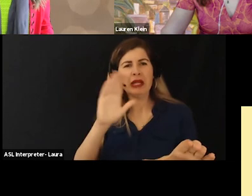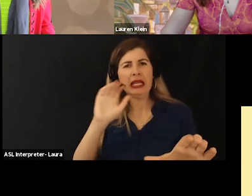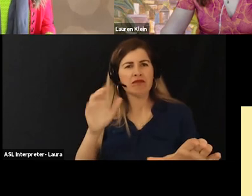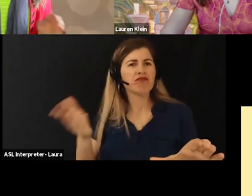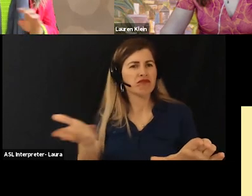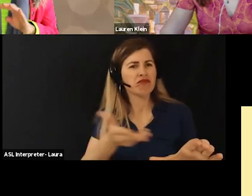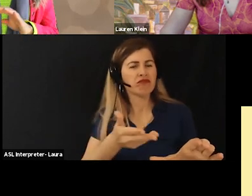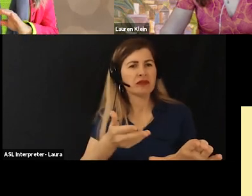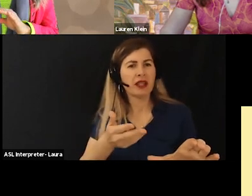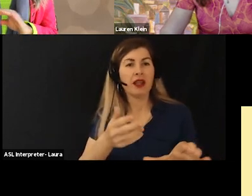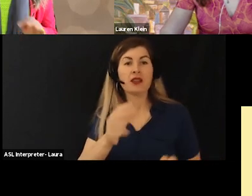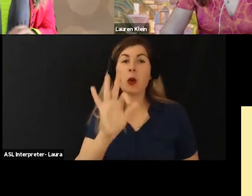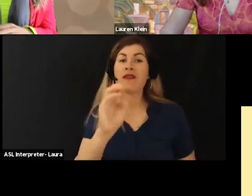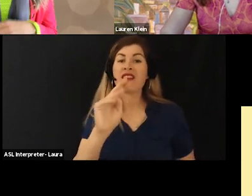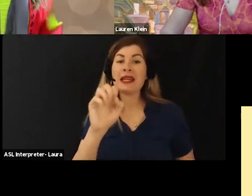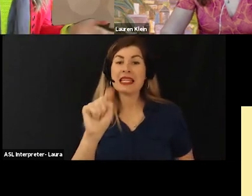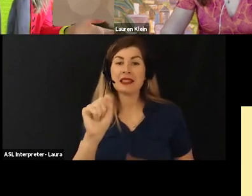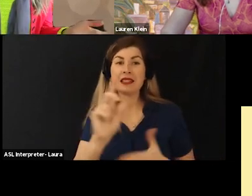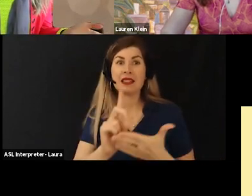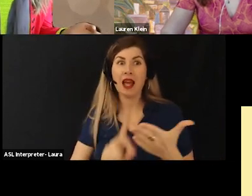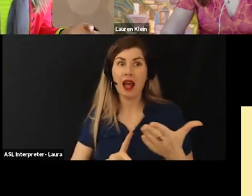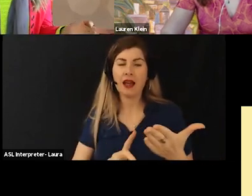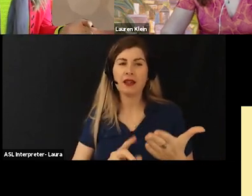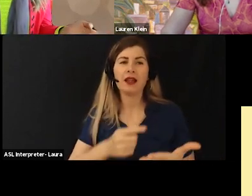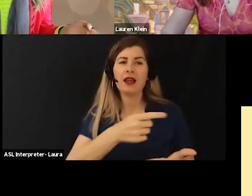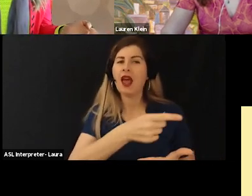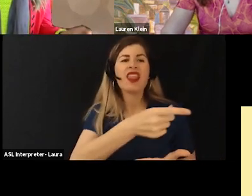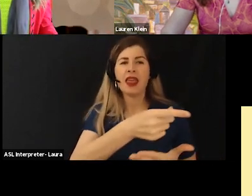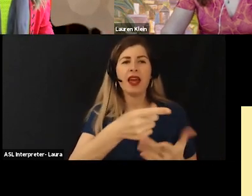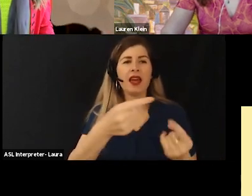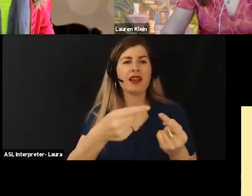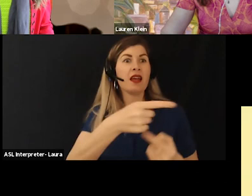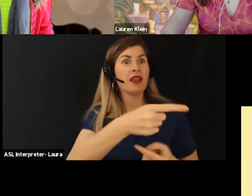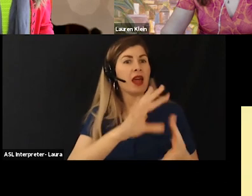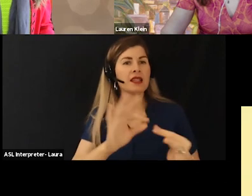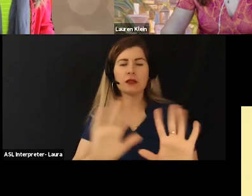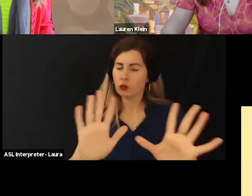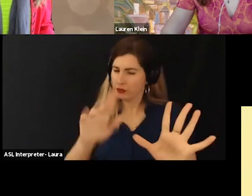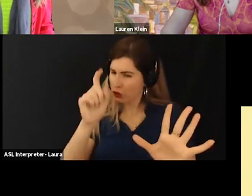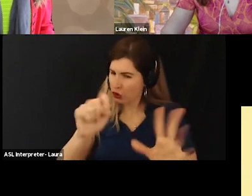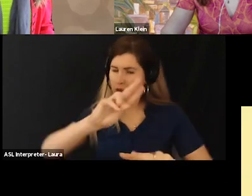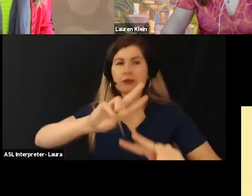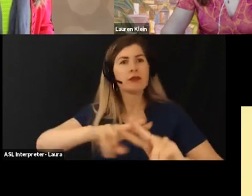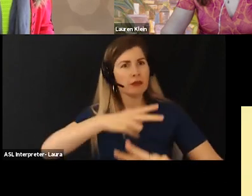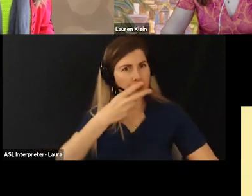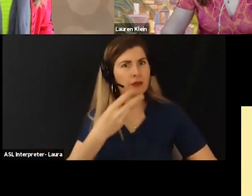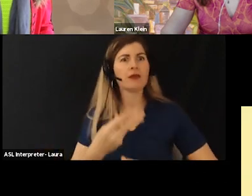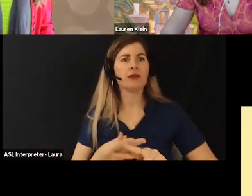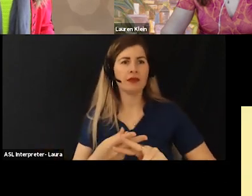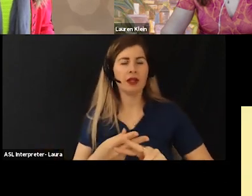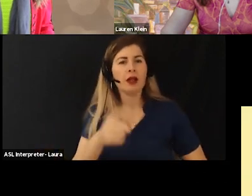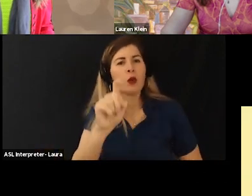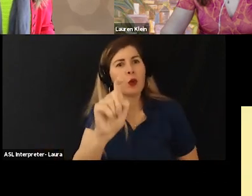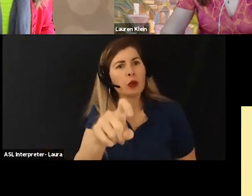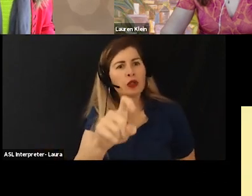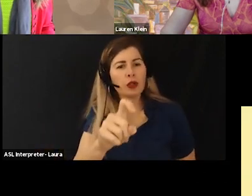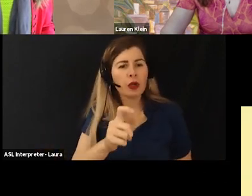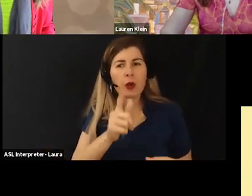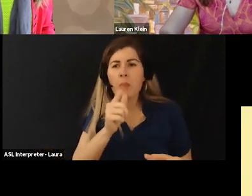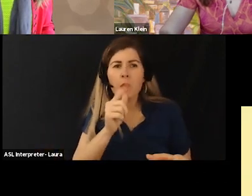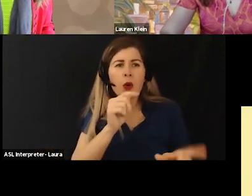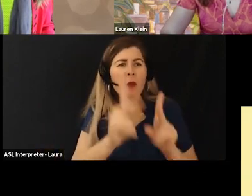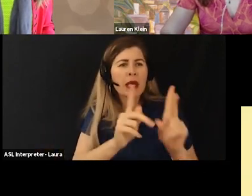And so if I'm going to says I would actually say well this is exactly the opposite of what we need to do what we need to do is work directly with people who are at the edges and the margins first.